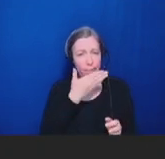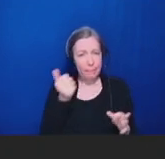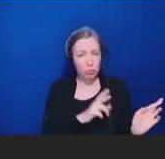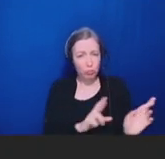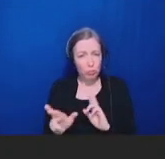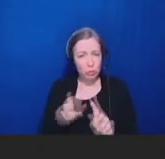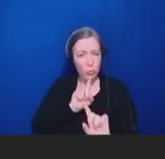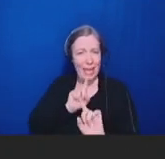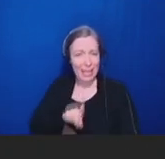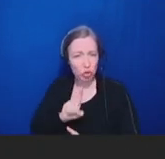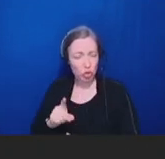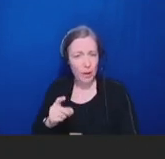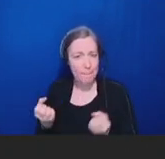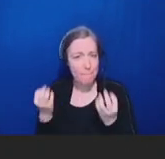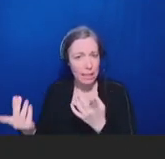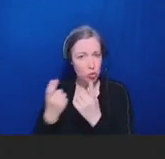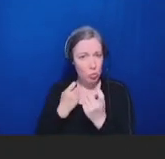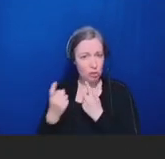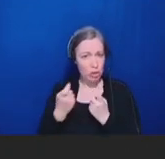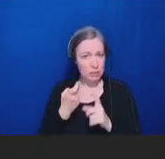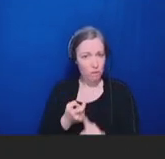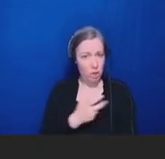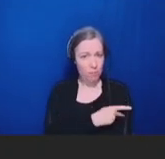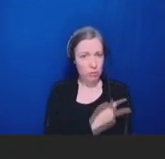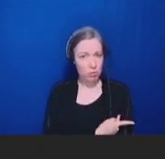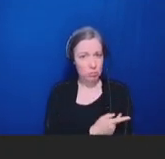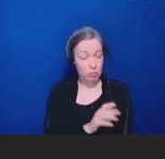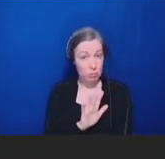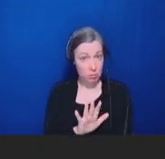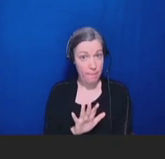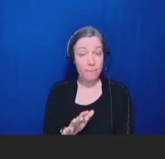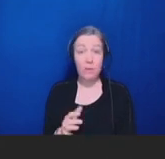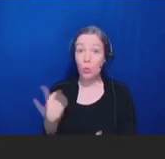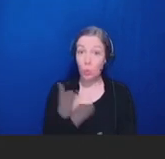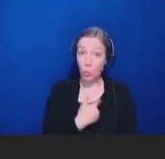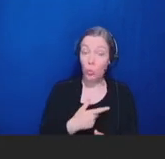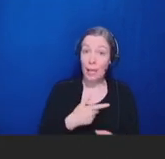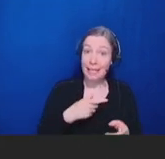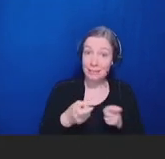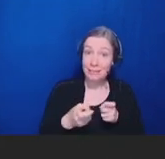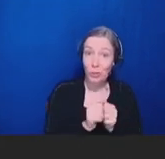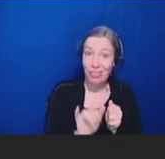We need to go back and make sure that our folks are comfortable in delivering the messages